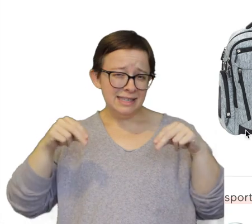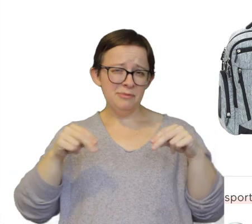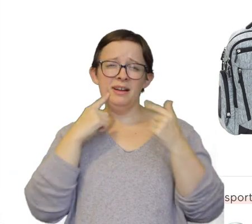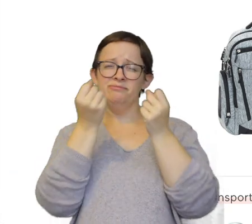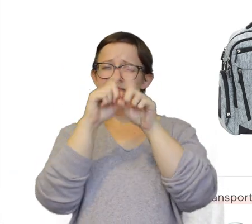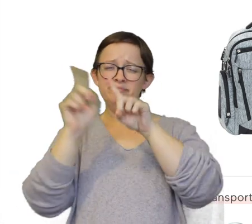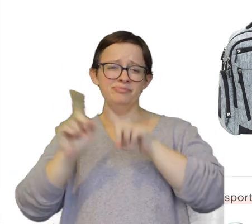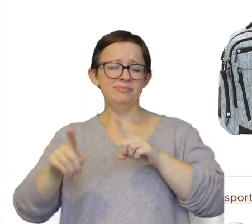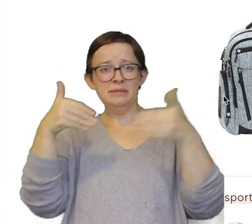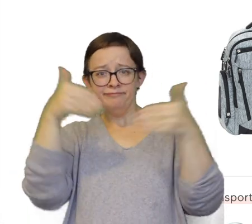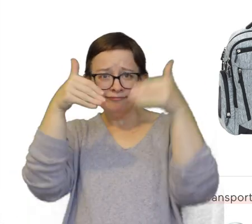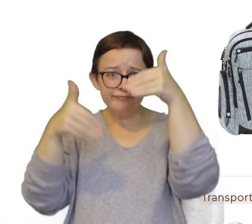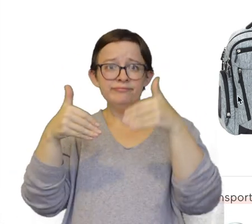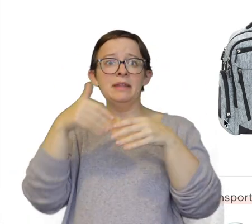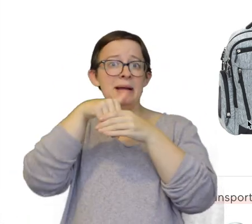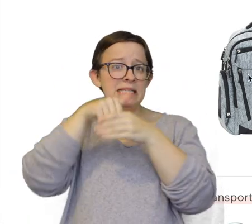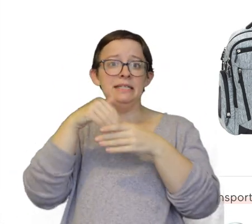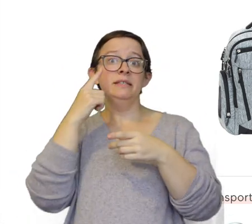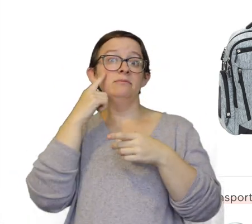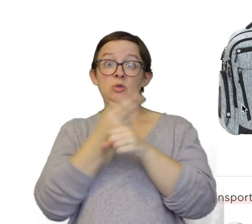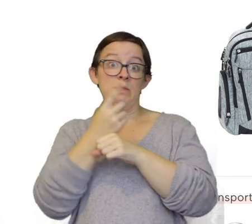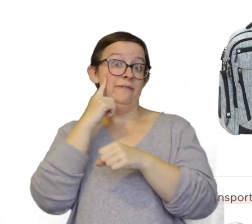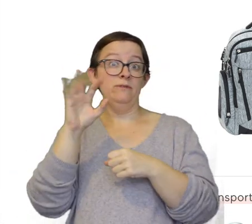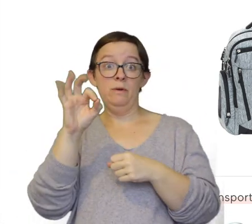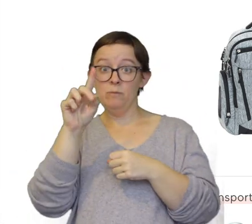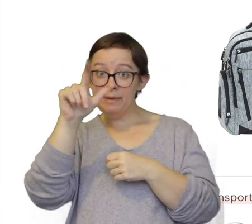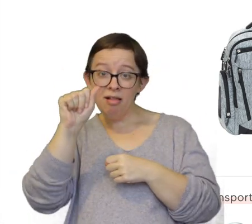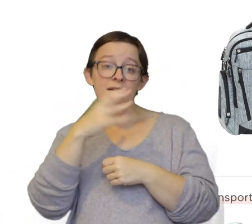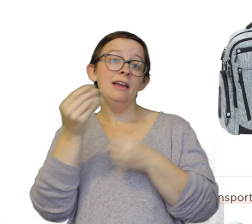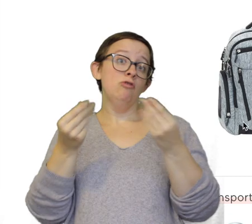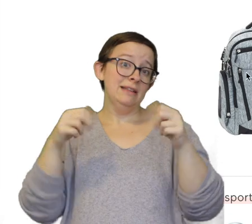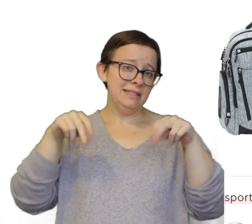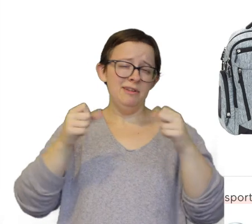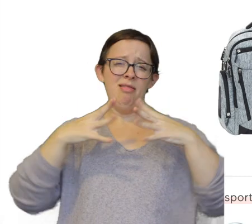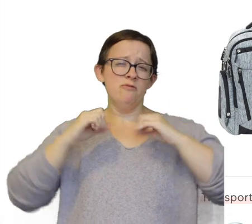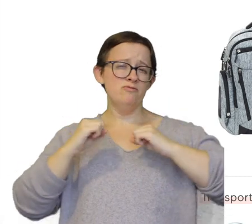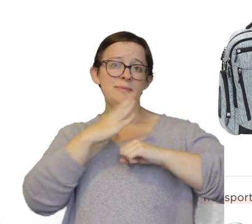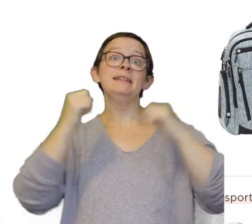There's so many different pockets you can put in here. We used it for formula and cloth diapering. Has lots of room and it's a backpack